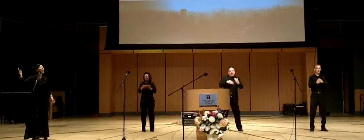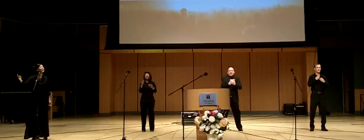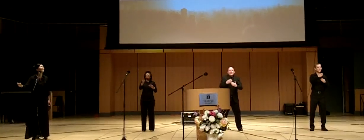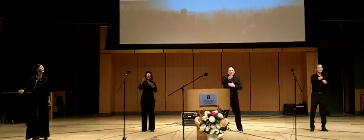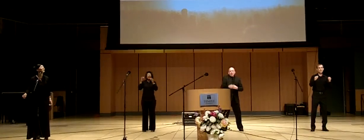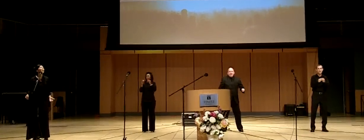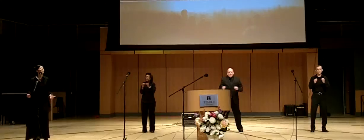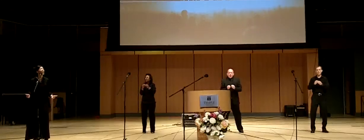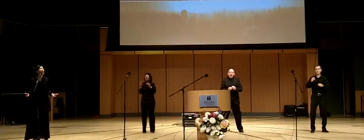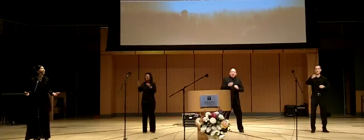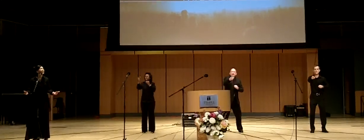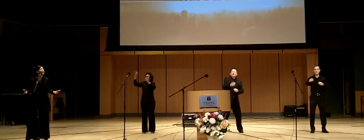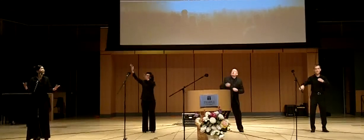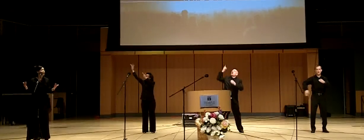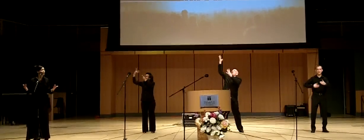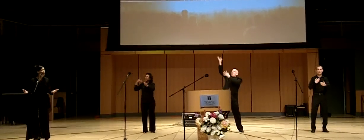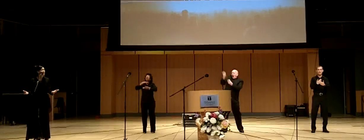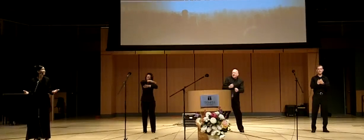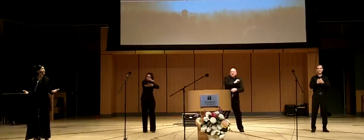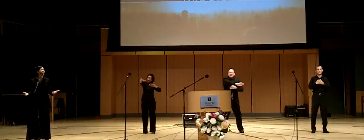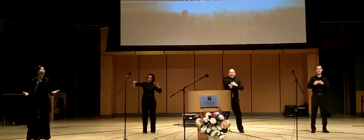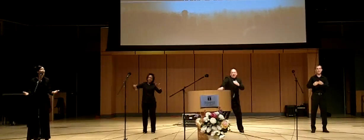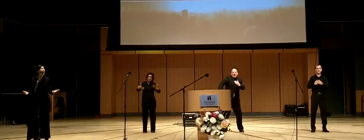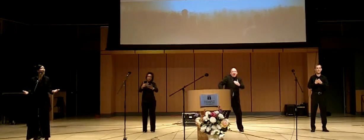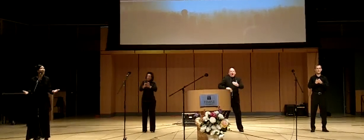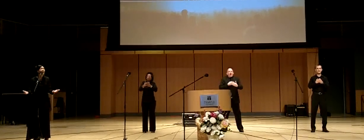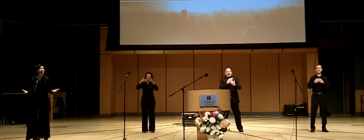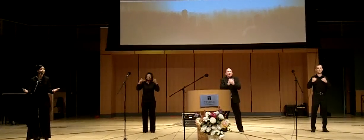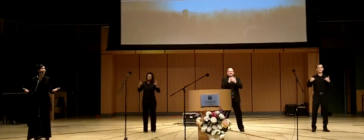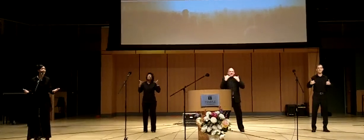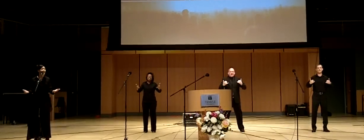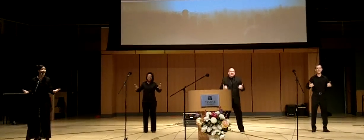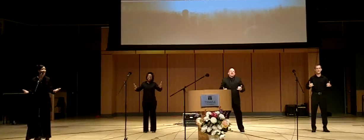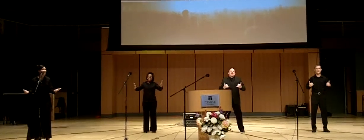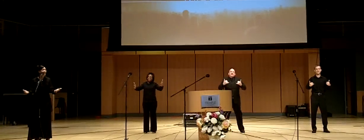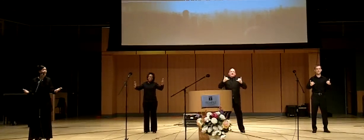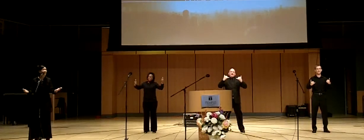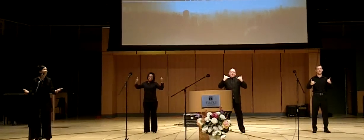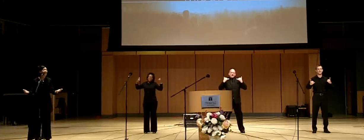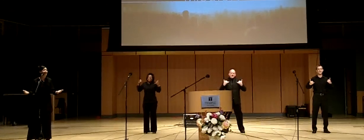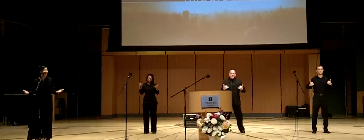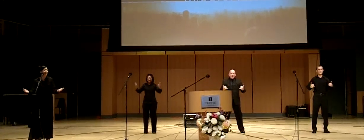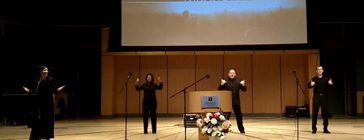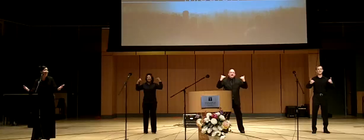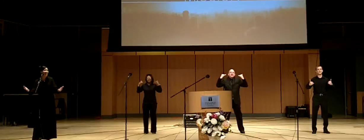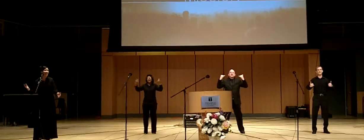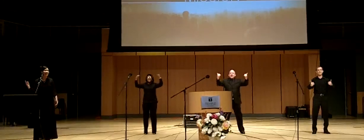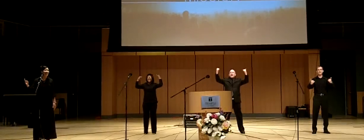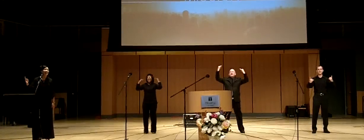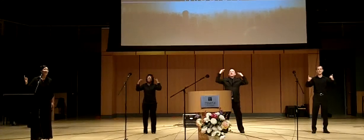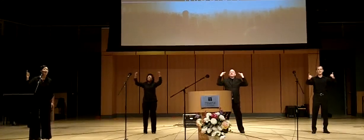all of you, more of you, He wants it all today